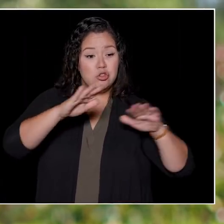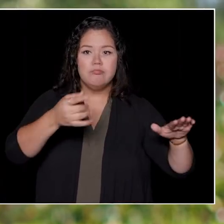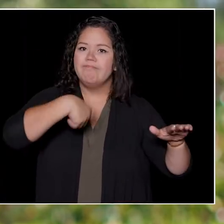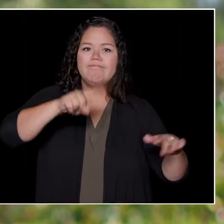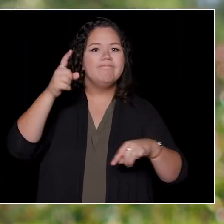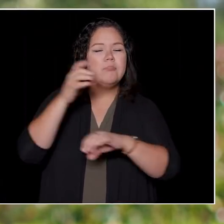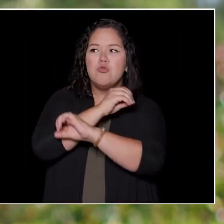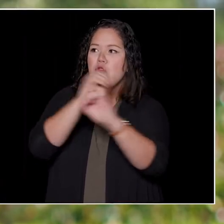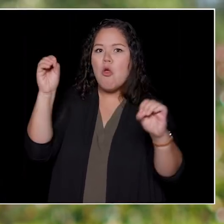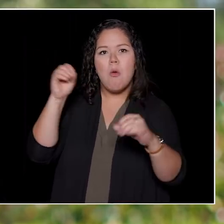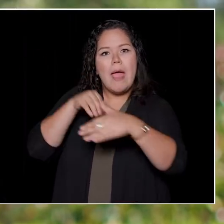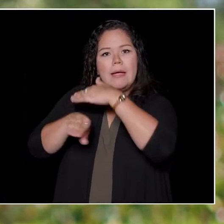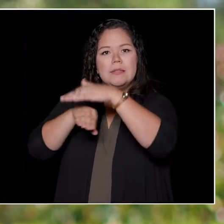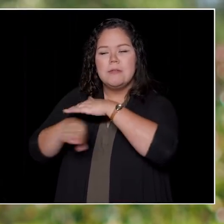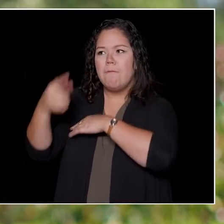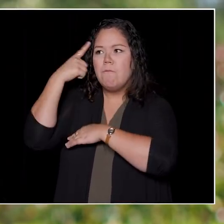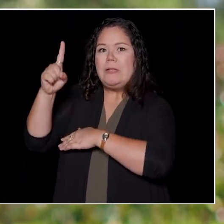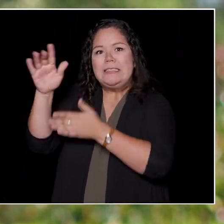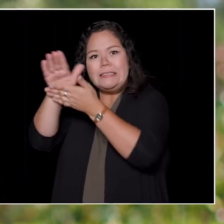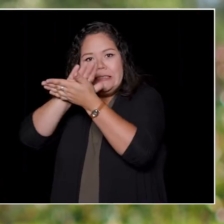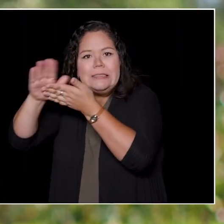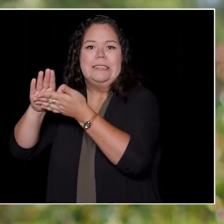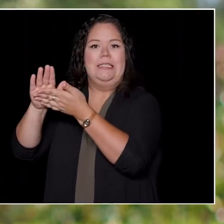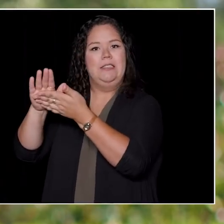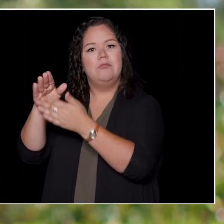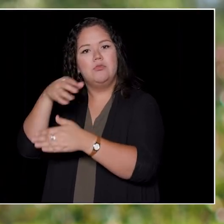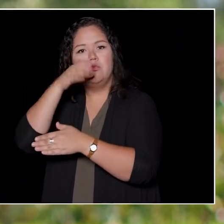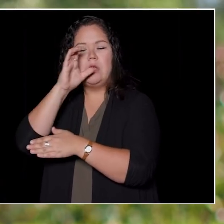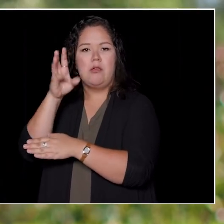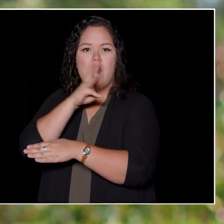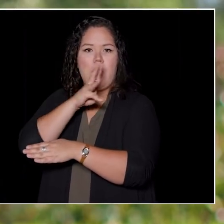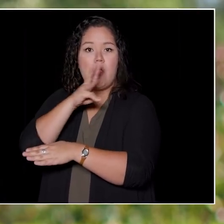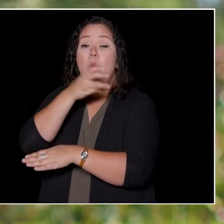to clean drinking water or a basic elementary education.